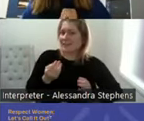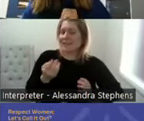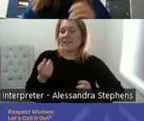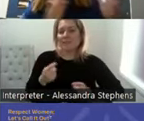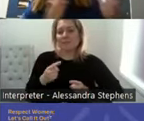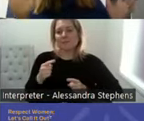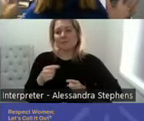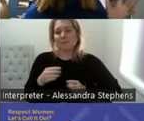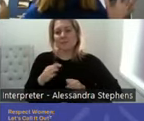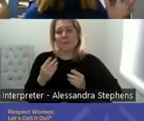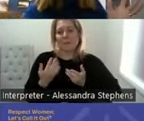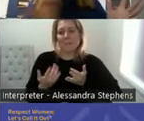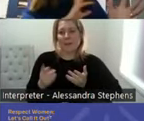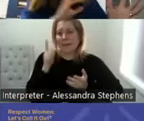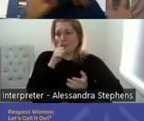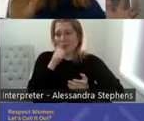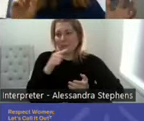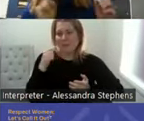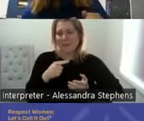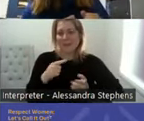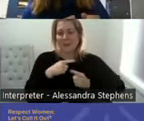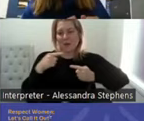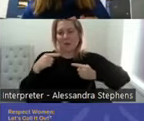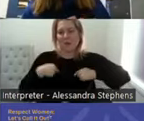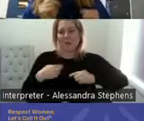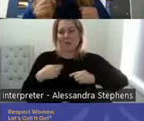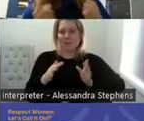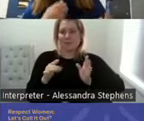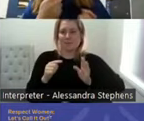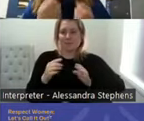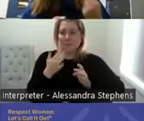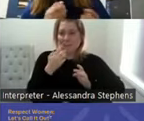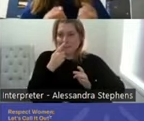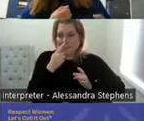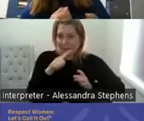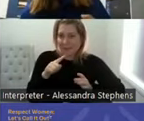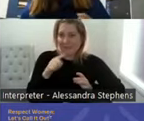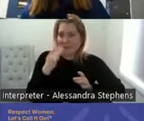but we encourage all the other bits about connection to be able to increase desire